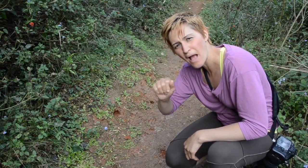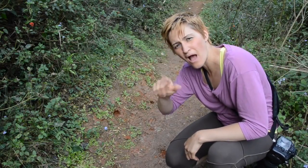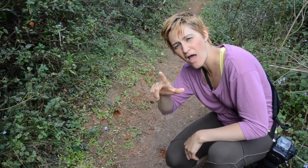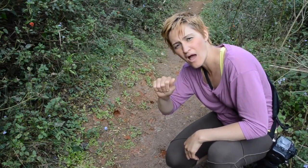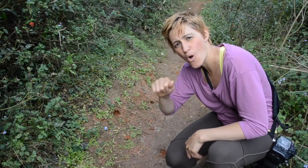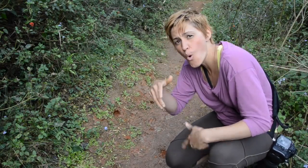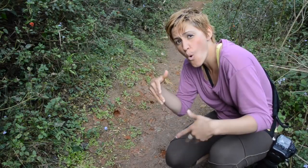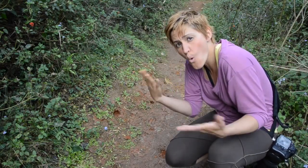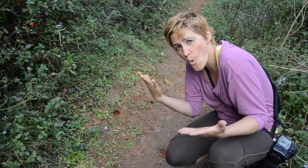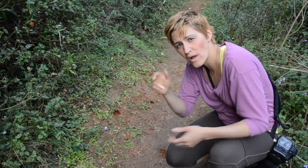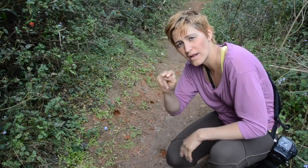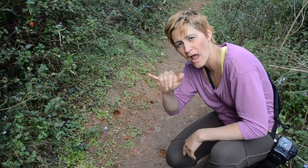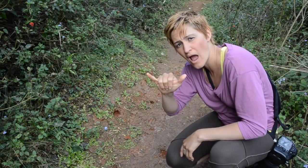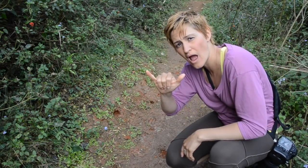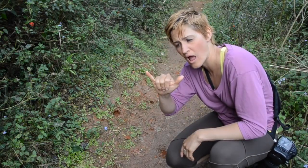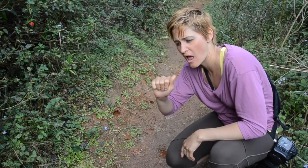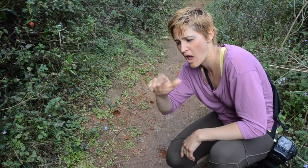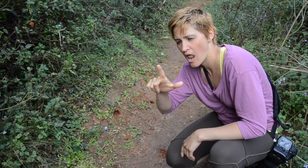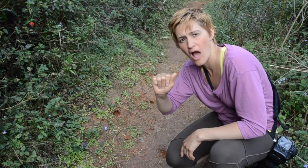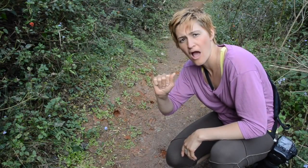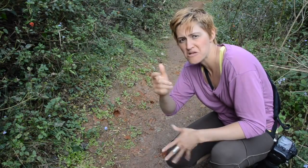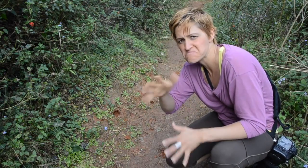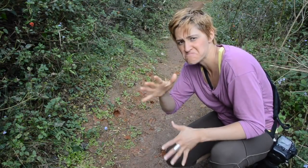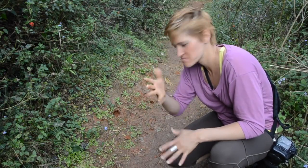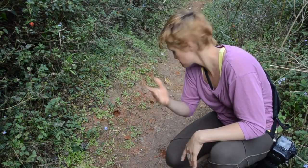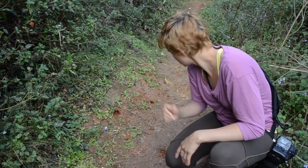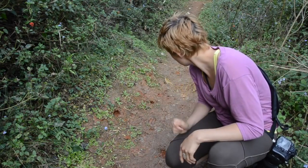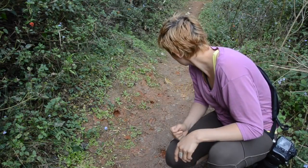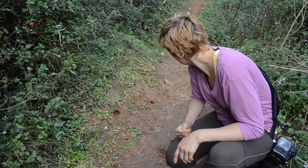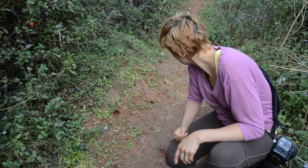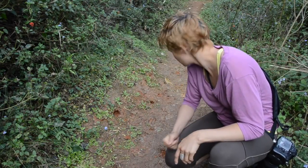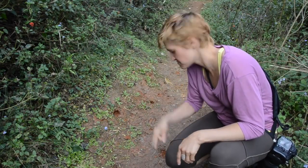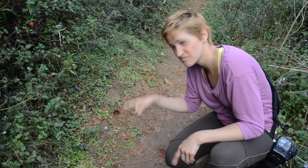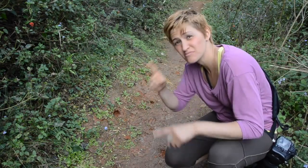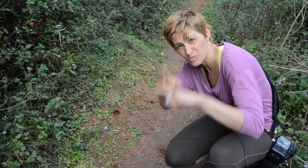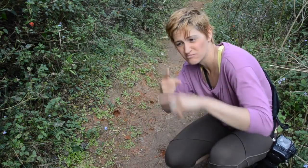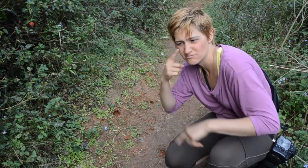and footprints, quite possibly from impalas or nyalas.